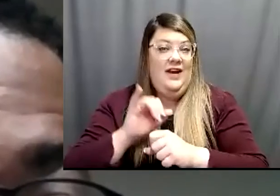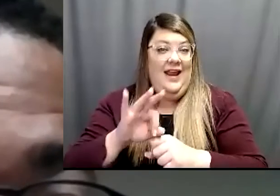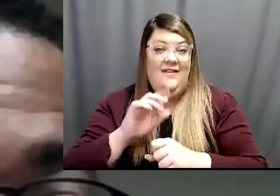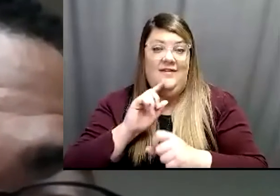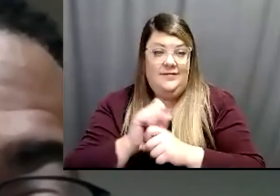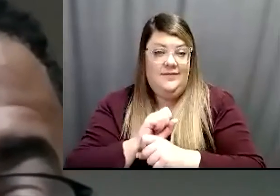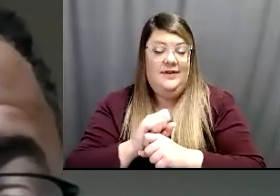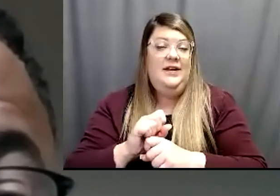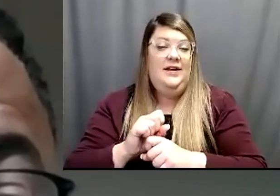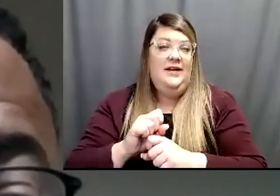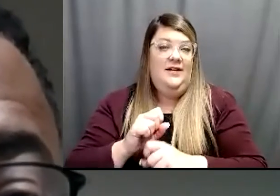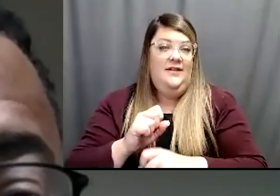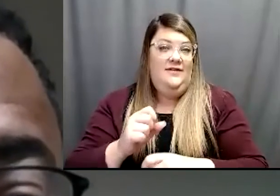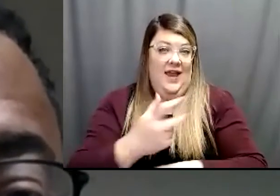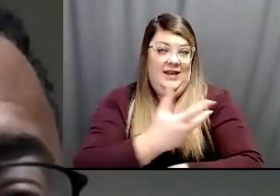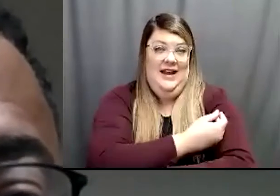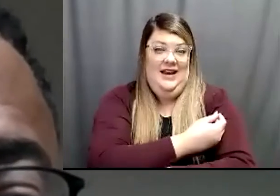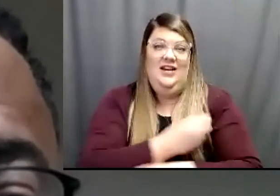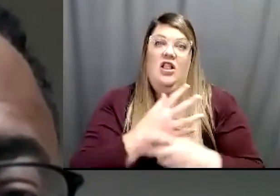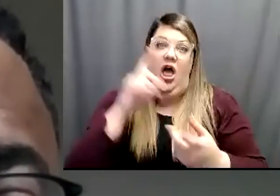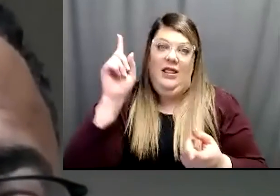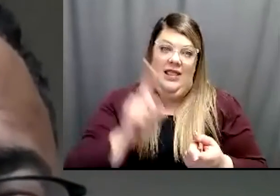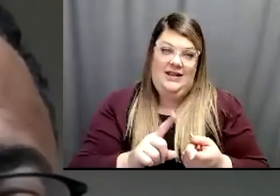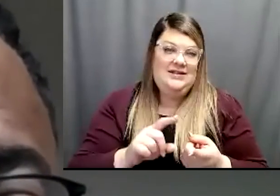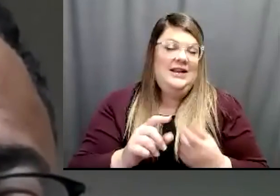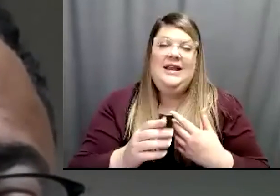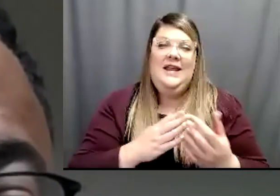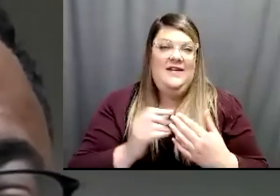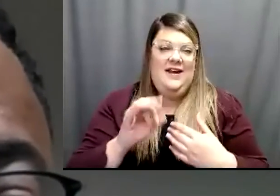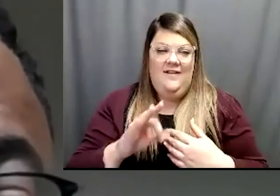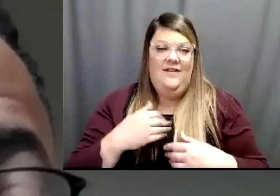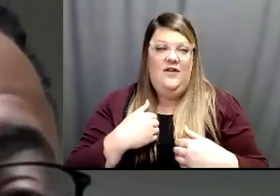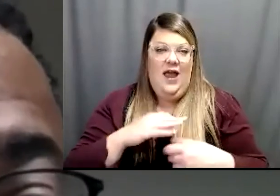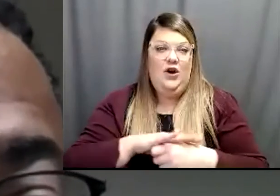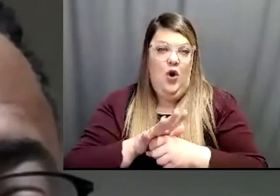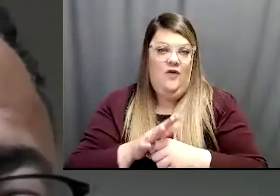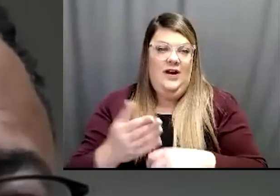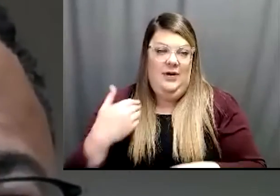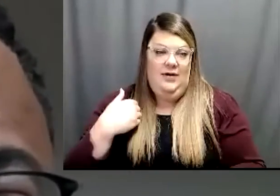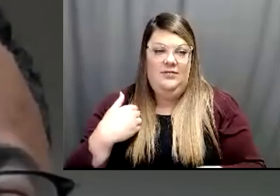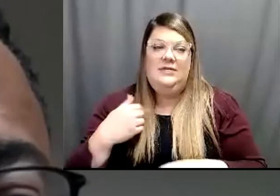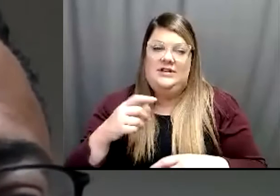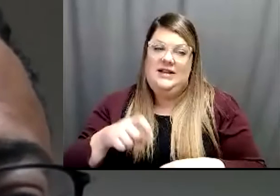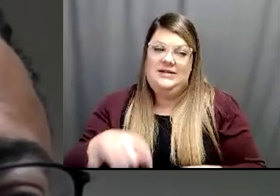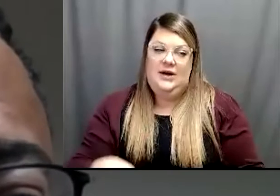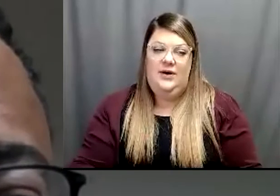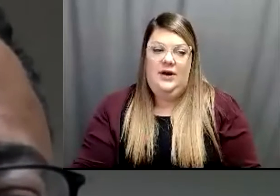if you aren't even, if you've had COVID in in the past. So it is necessary and it is safe.